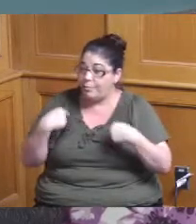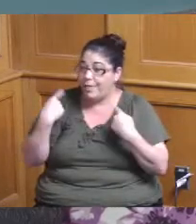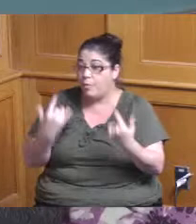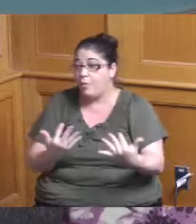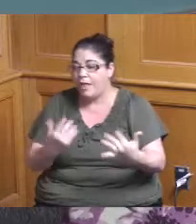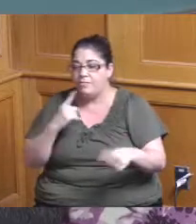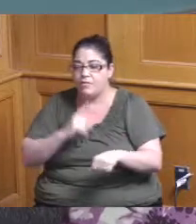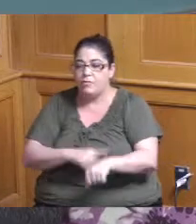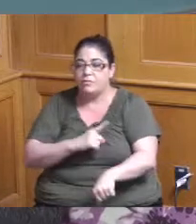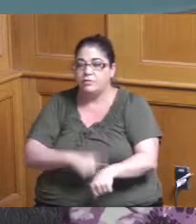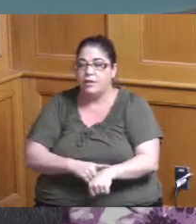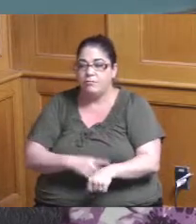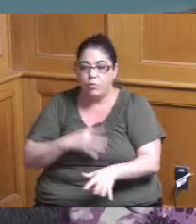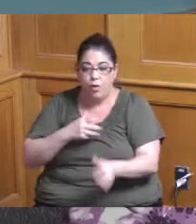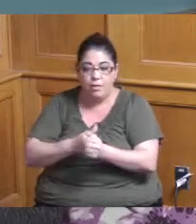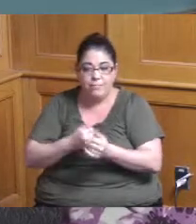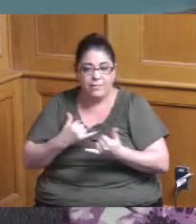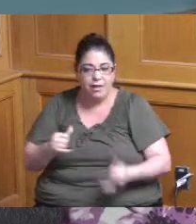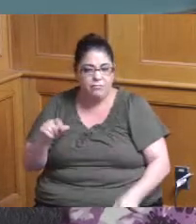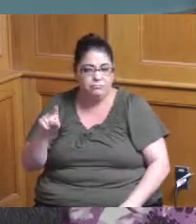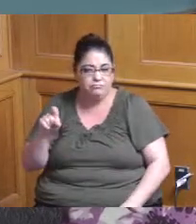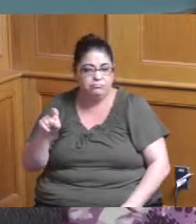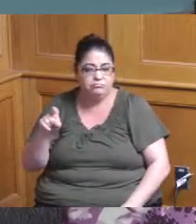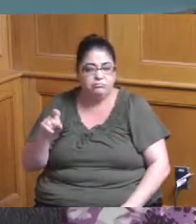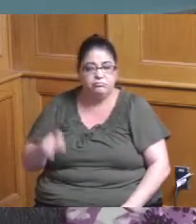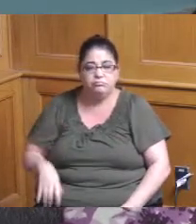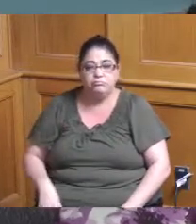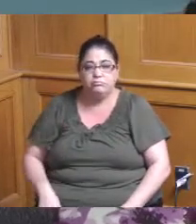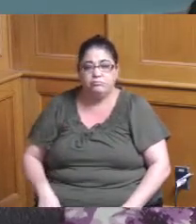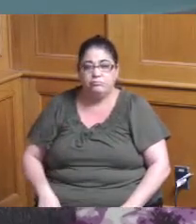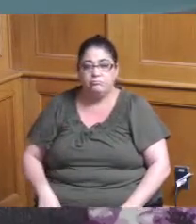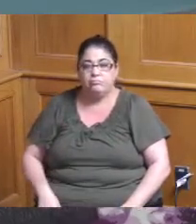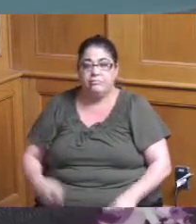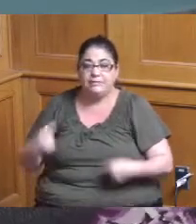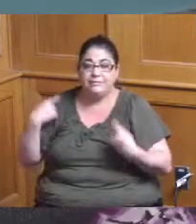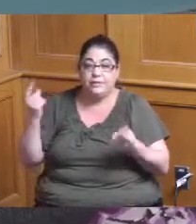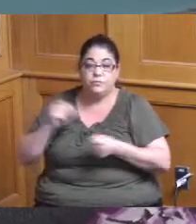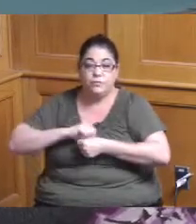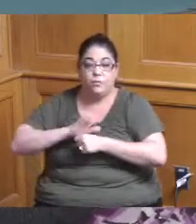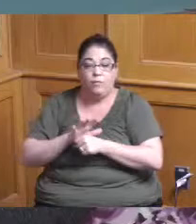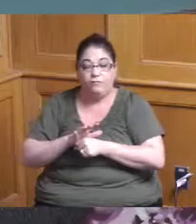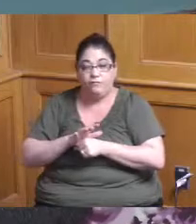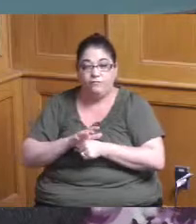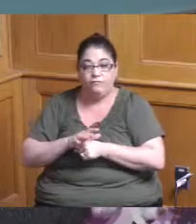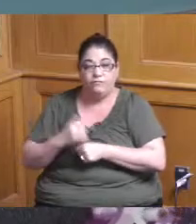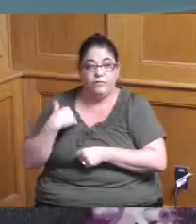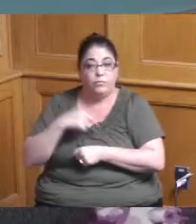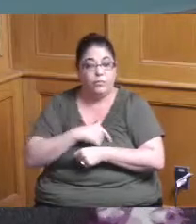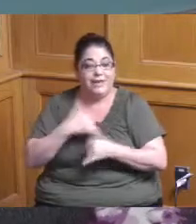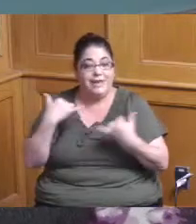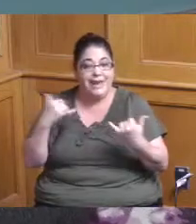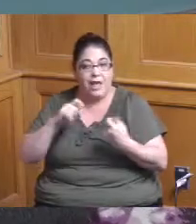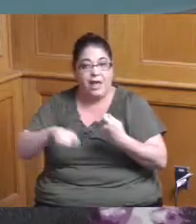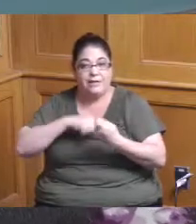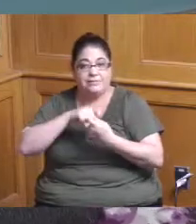are we now caught up meaning you know since covet are we now exactly on track of what we